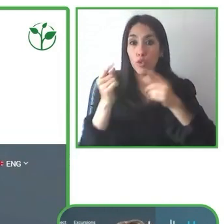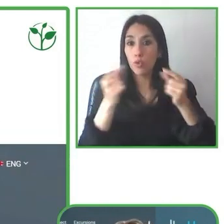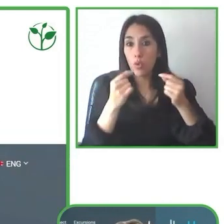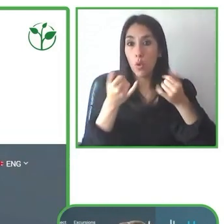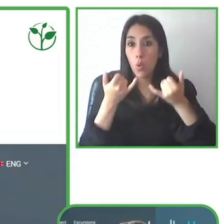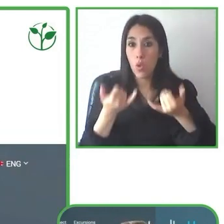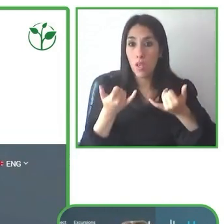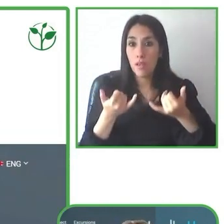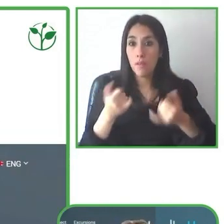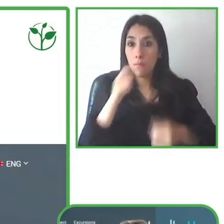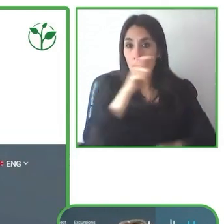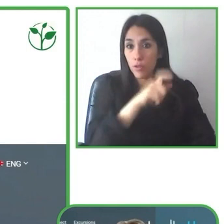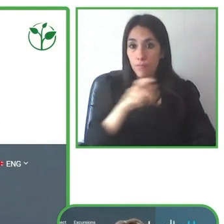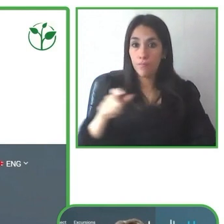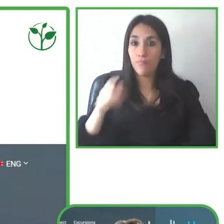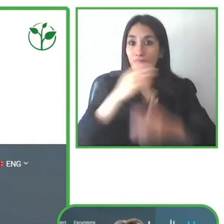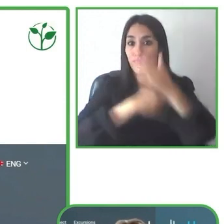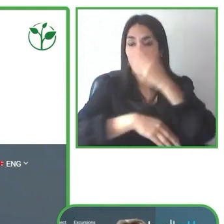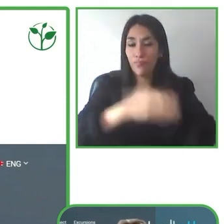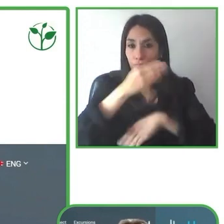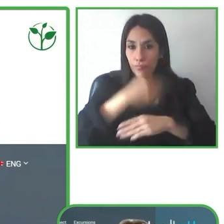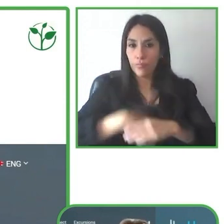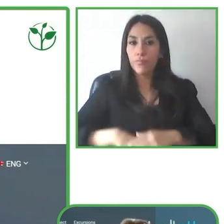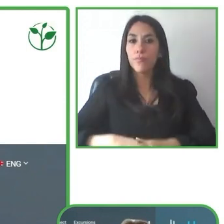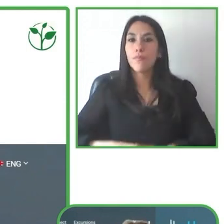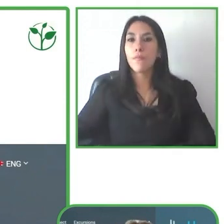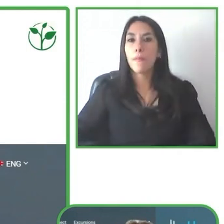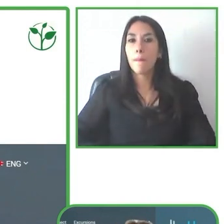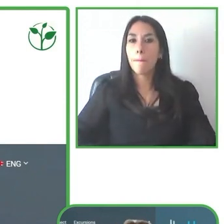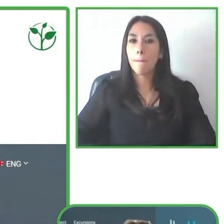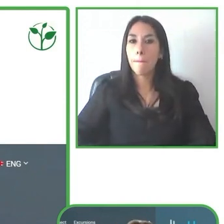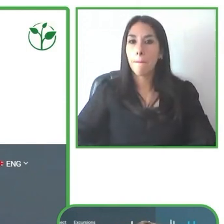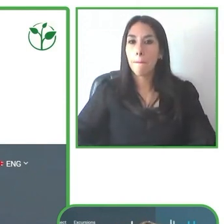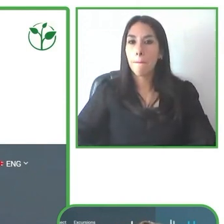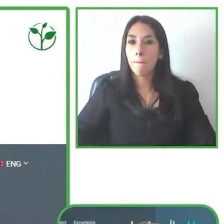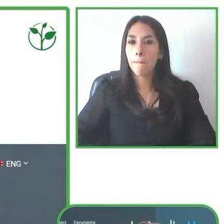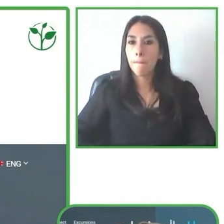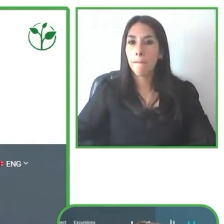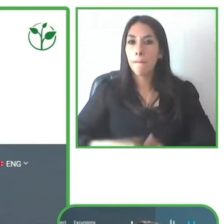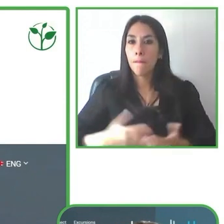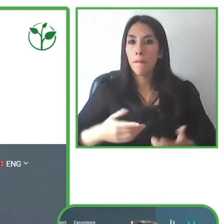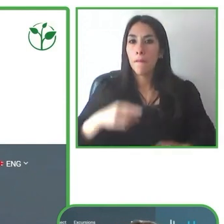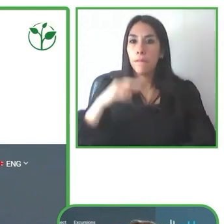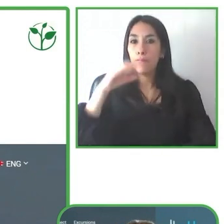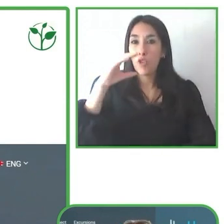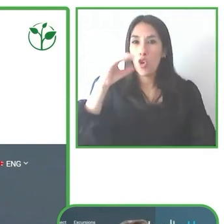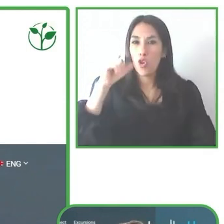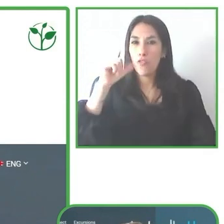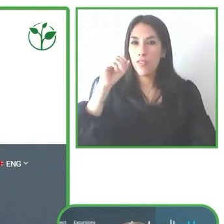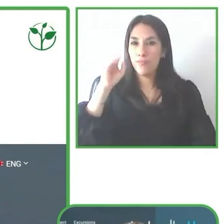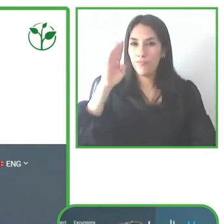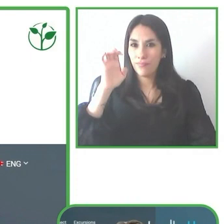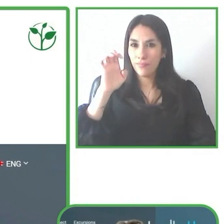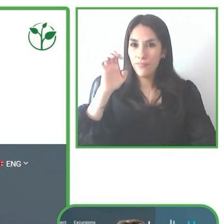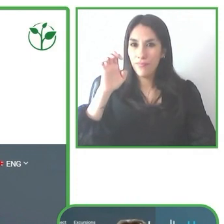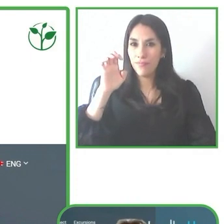Globe4all is an online booking platform connecting travelers with disabilities and trusted service providers.